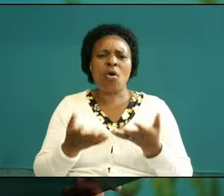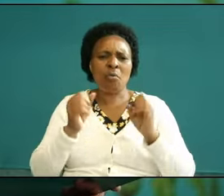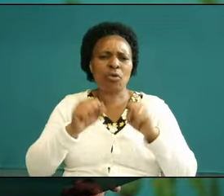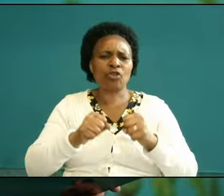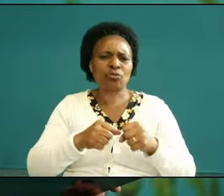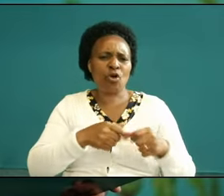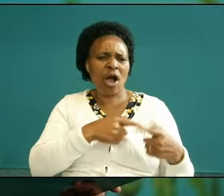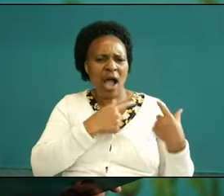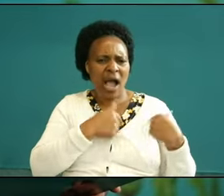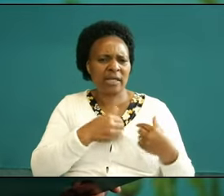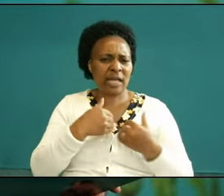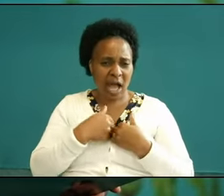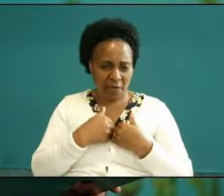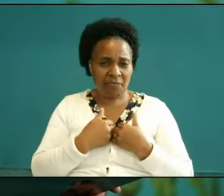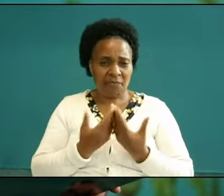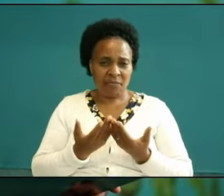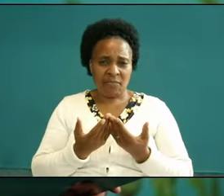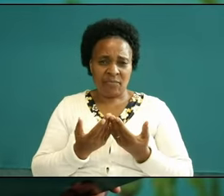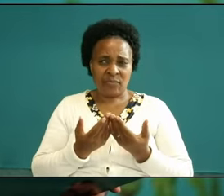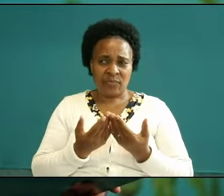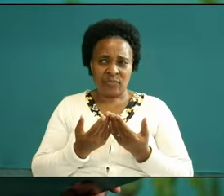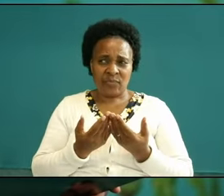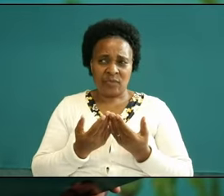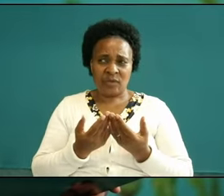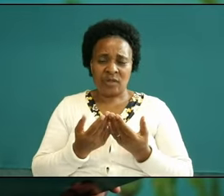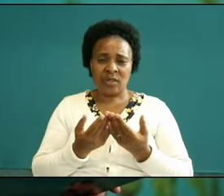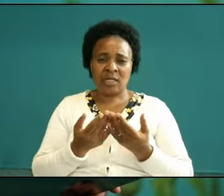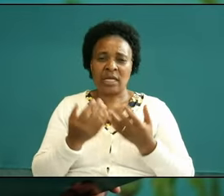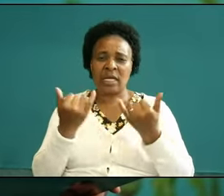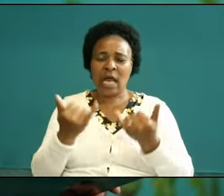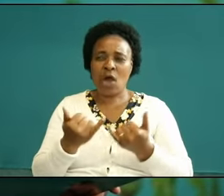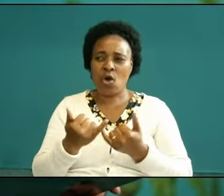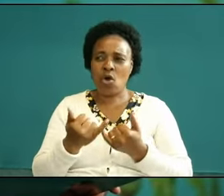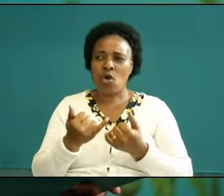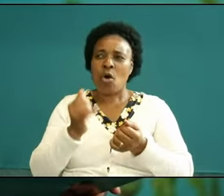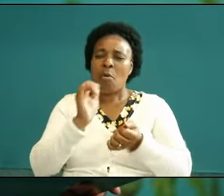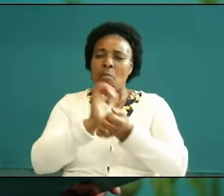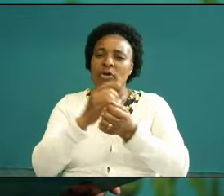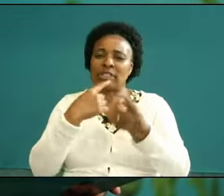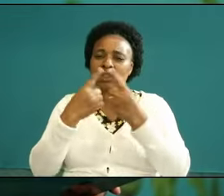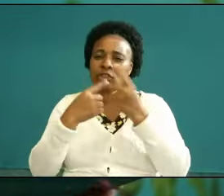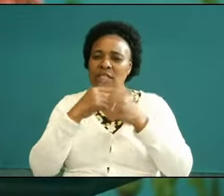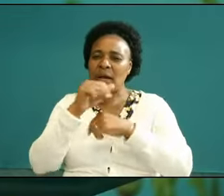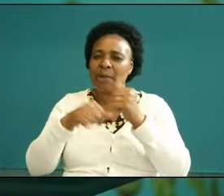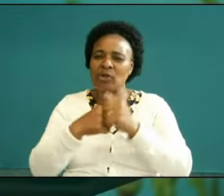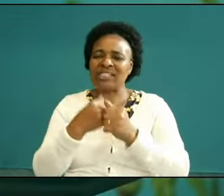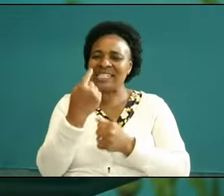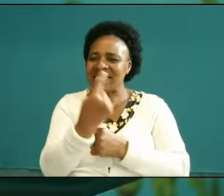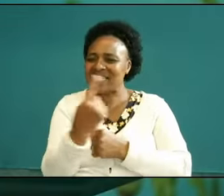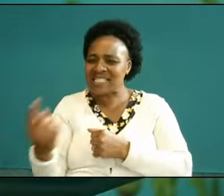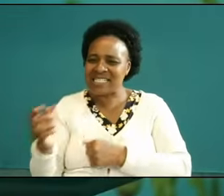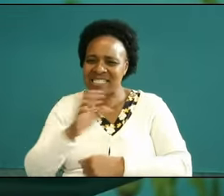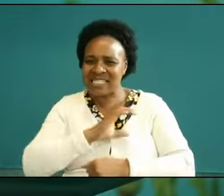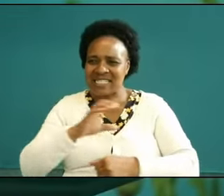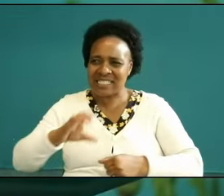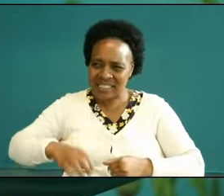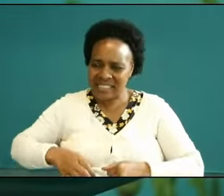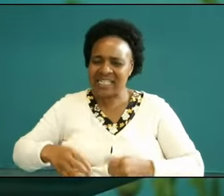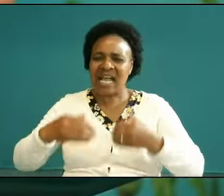this morning friends to talk about the third eye now Paul says every Christian has a third